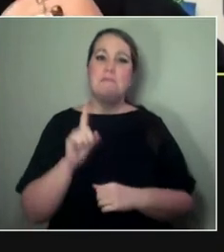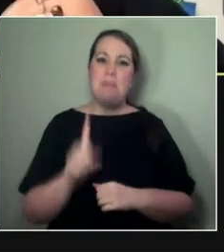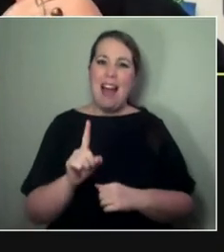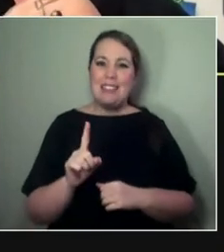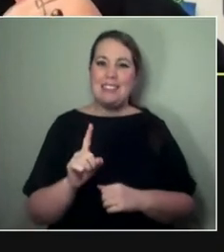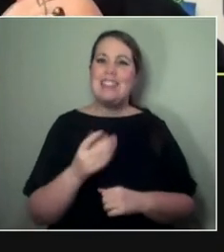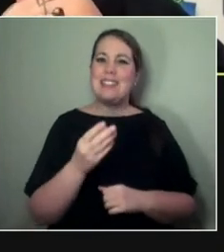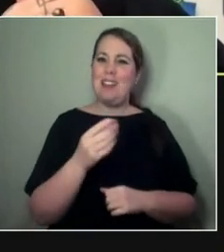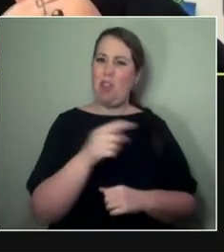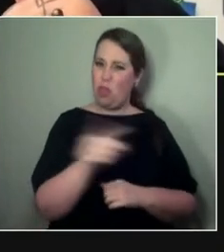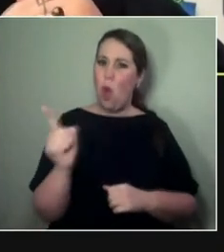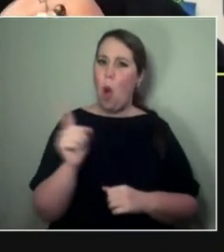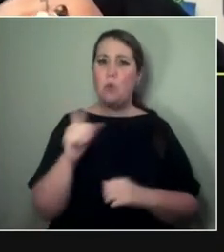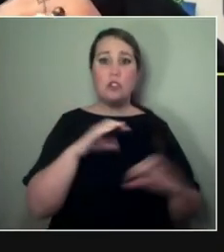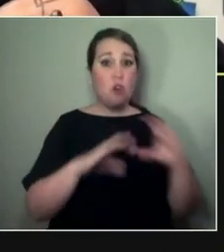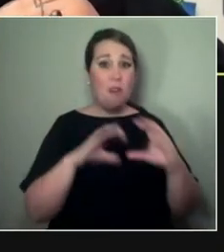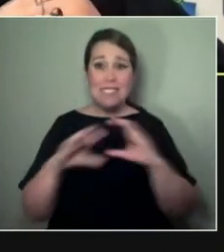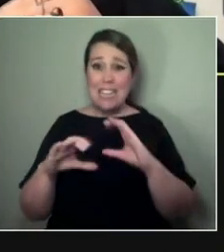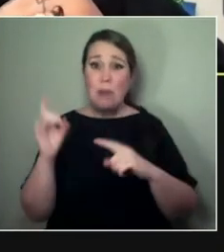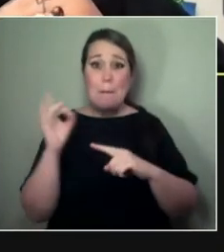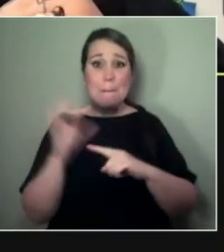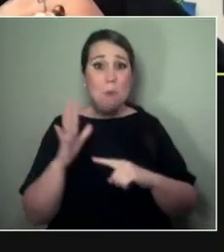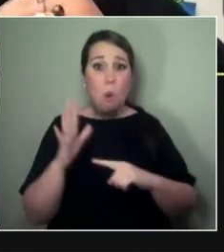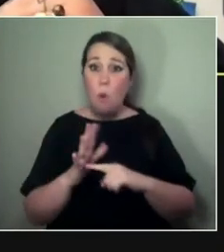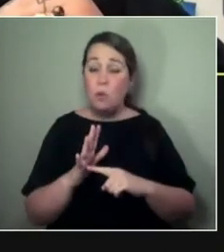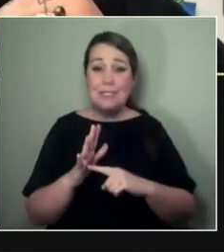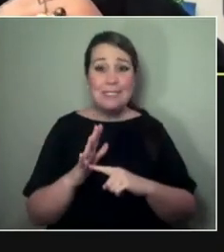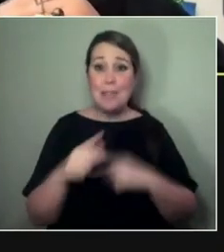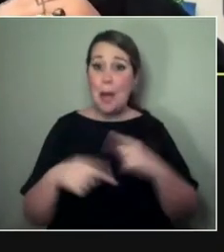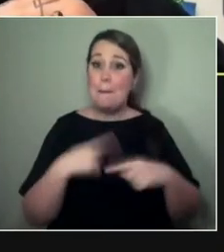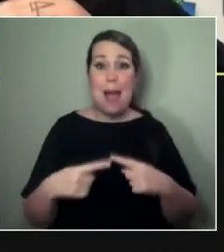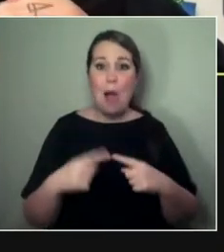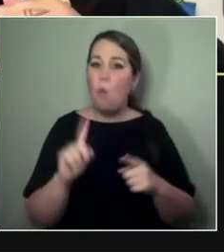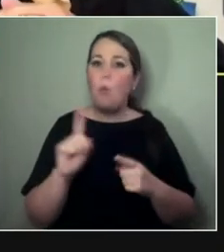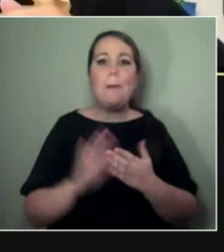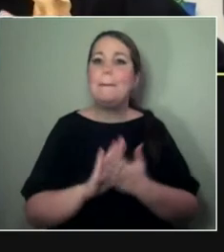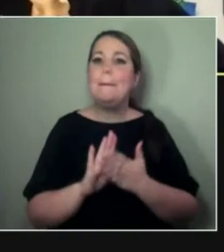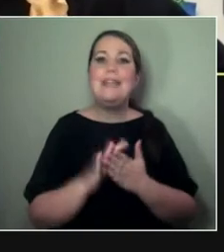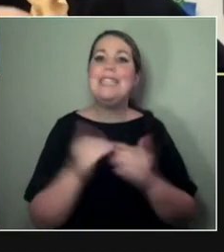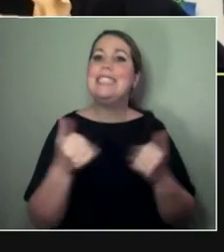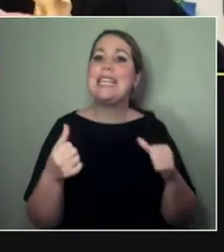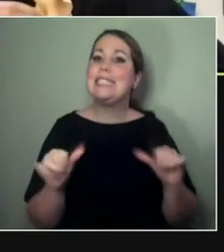perhaps, some of the places they should, in terms of, I guess,